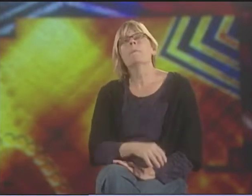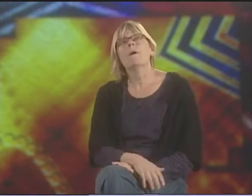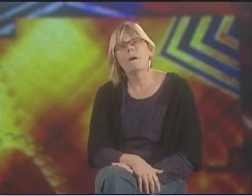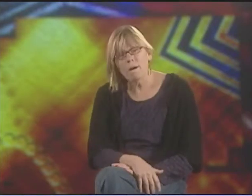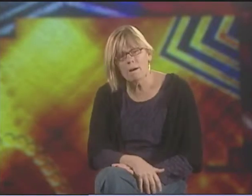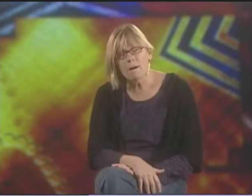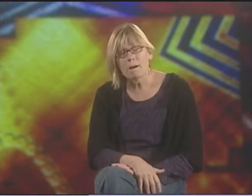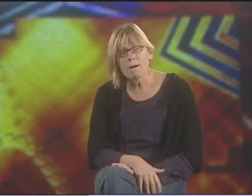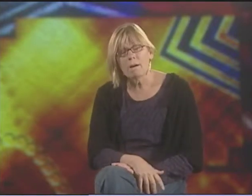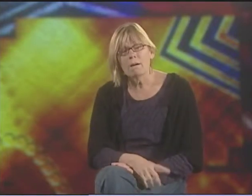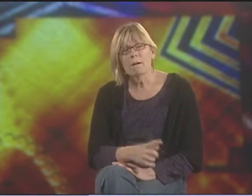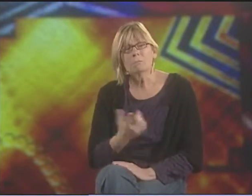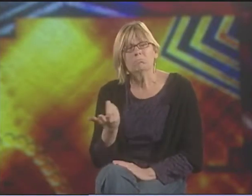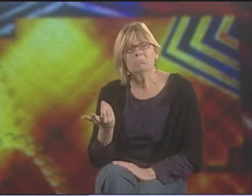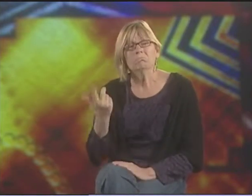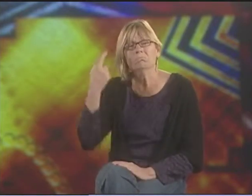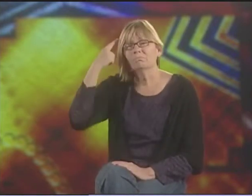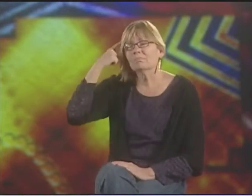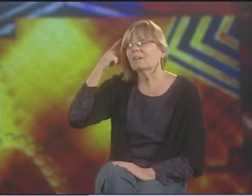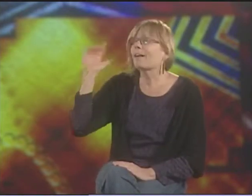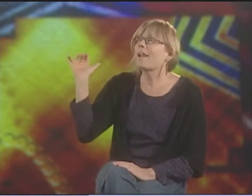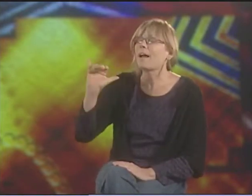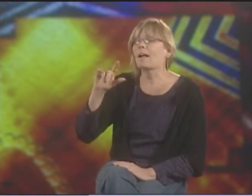THE RESISTANCE POETRY WAS REALLY OBVIOUS.